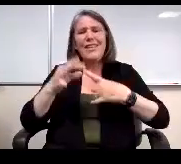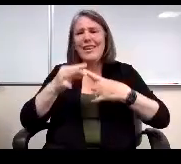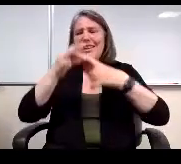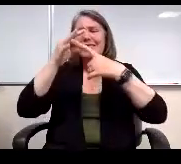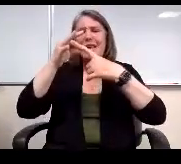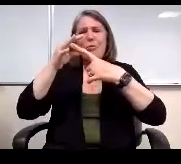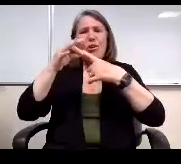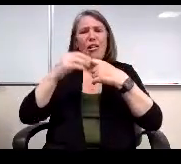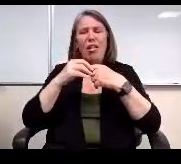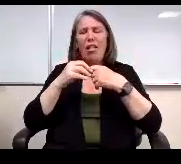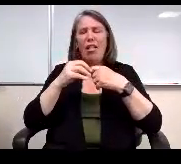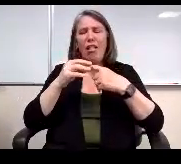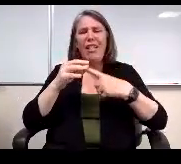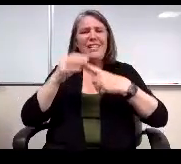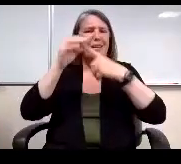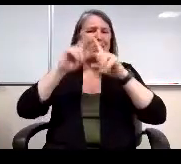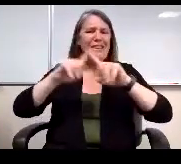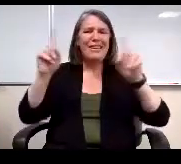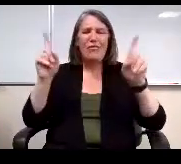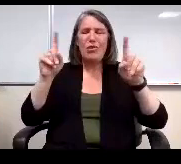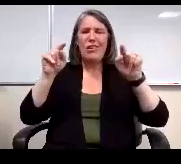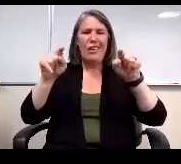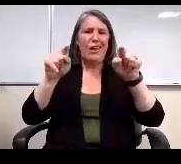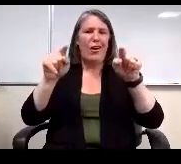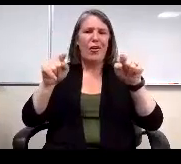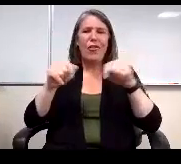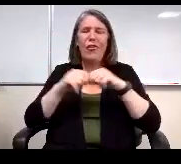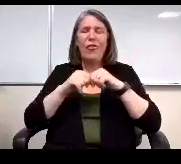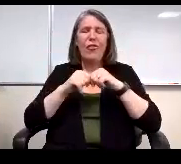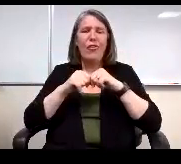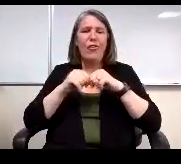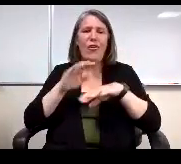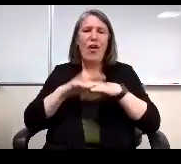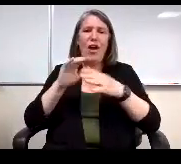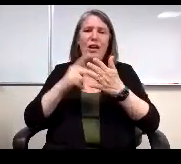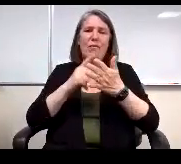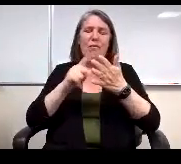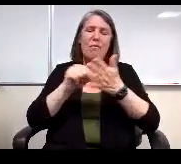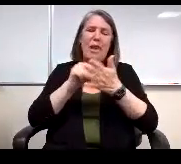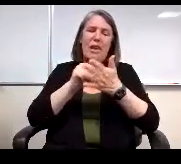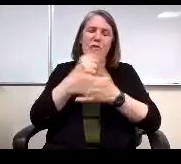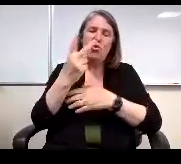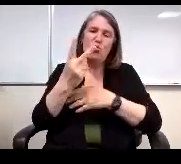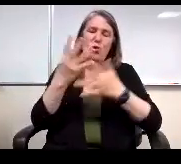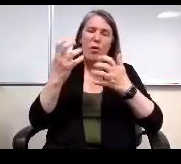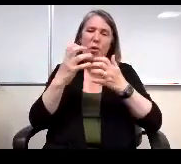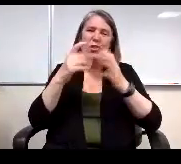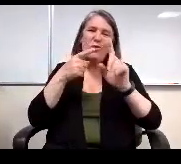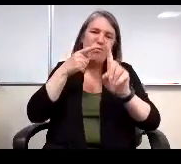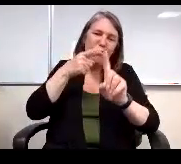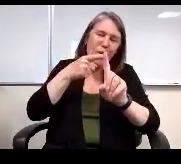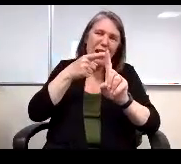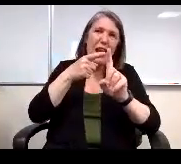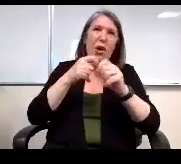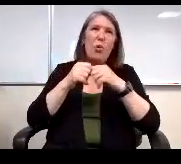On page 2 I'd like to at least point out.